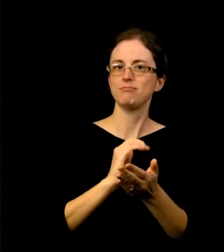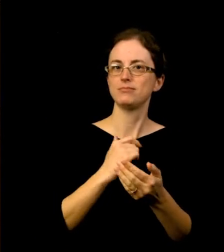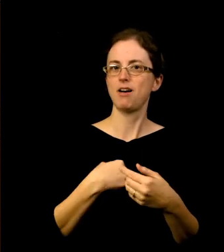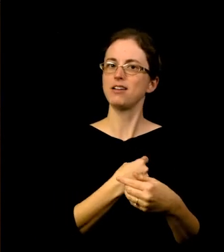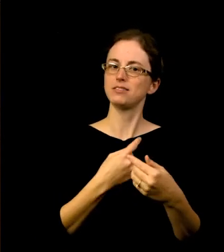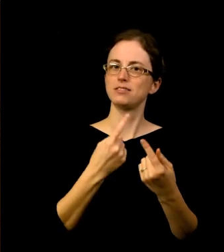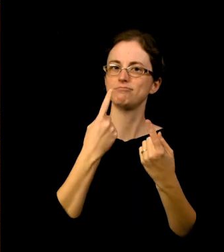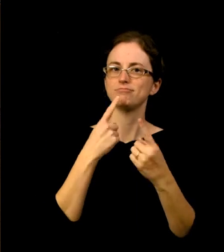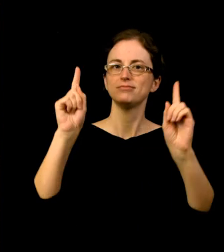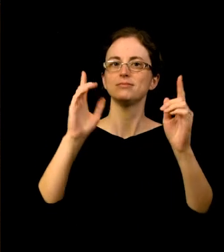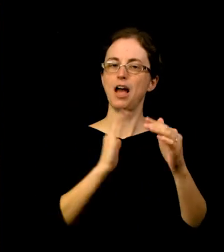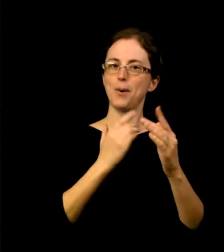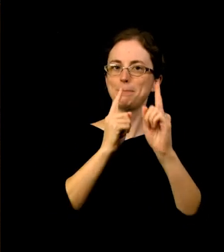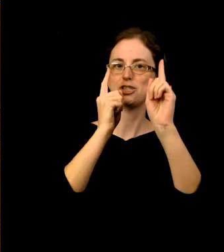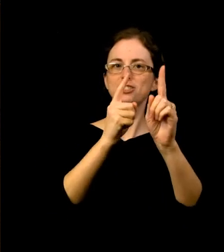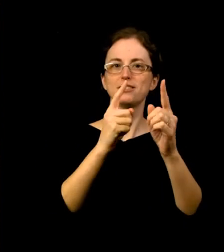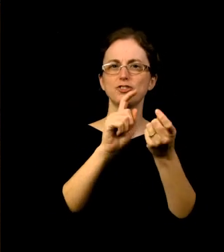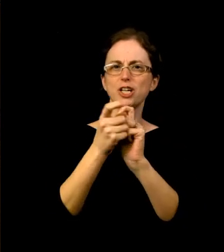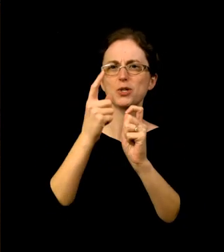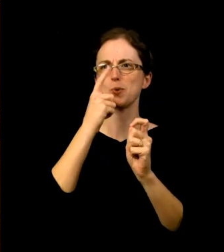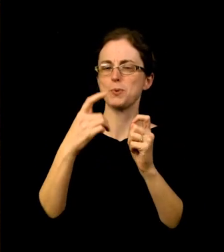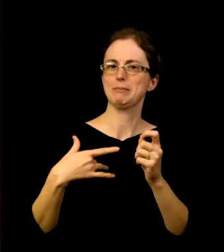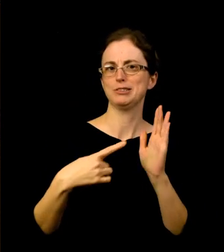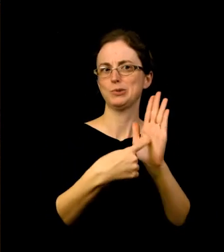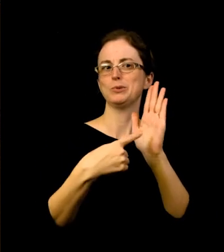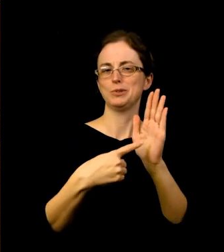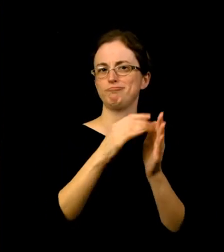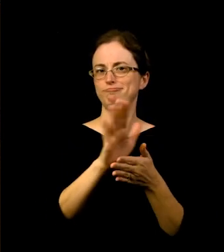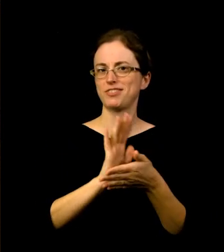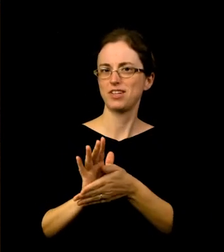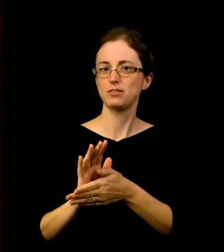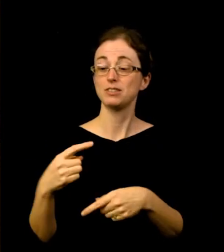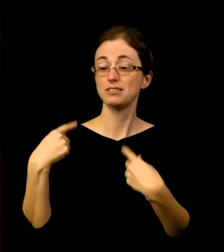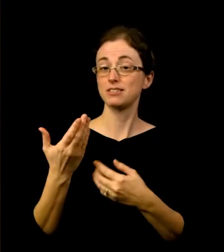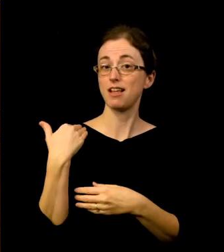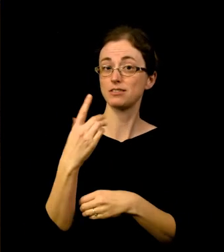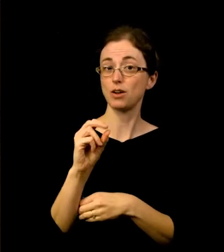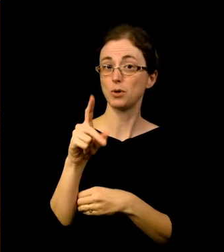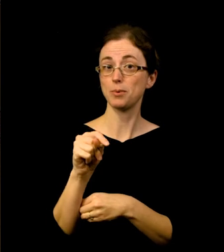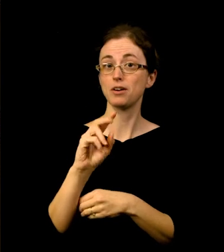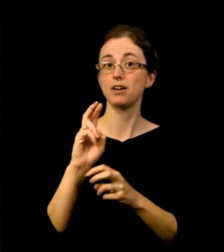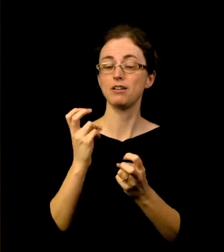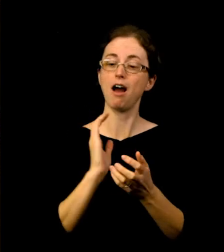Well, since last October, our Co:Laboratory classes brought you virtual opportunities where art and cinema collide.